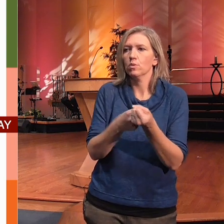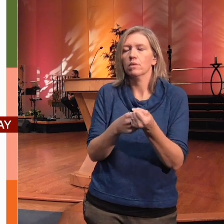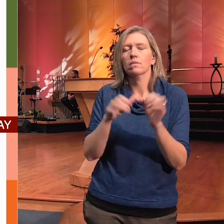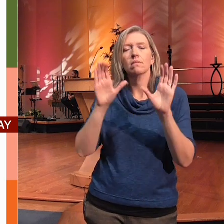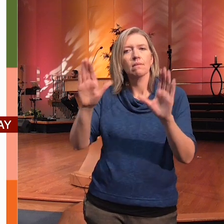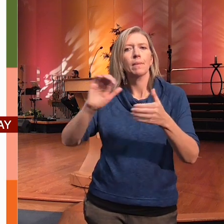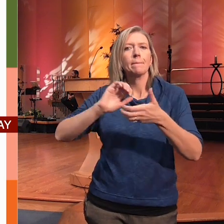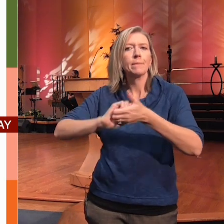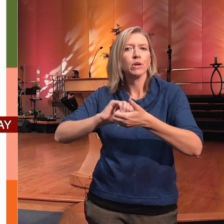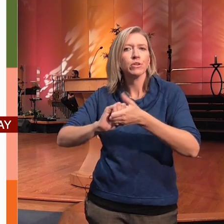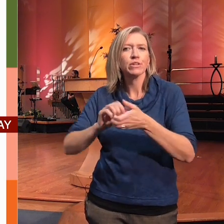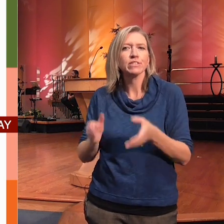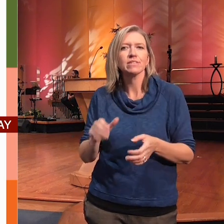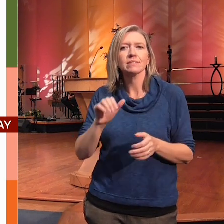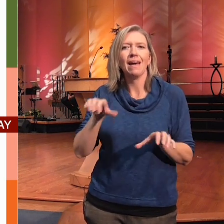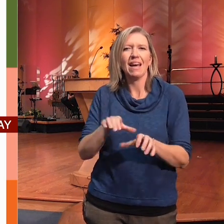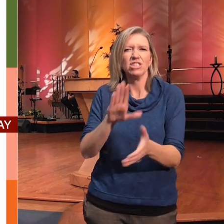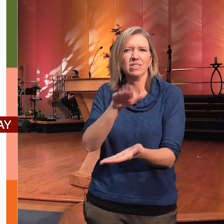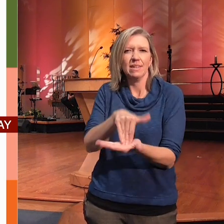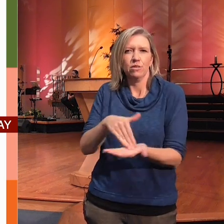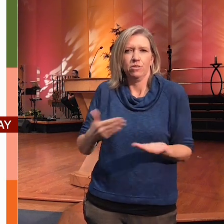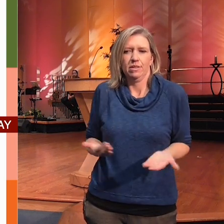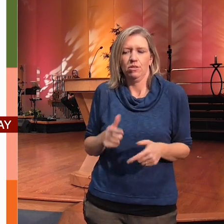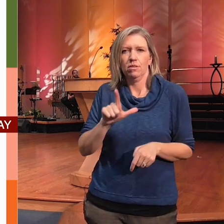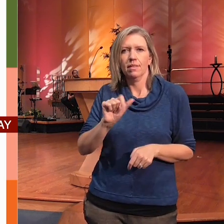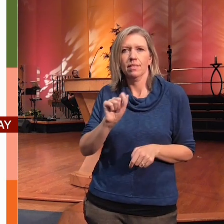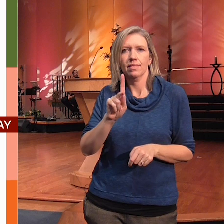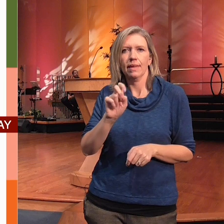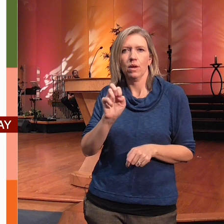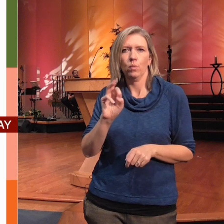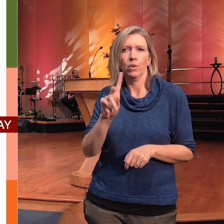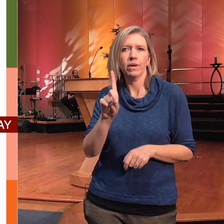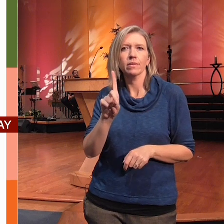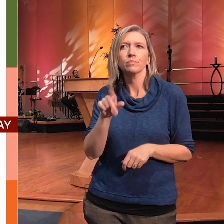action center here in lakeid and provide uh food for them and their families through the holidays